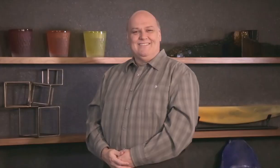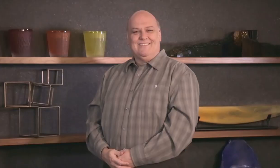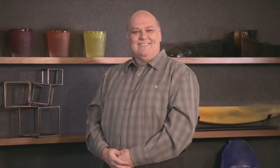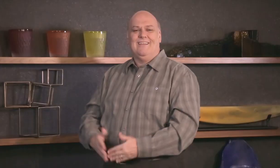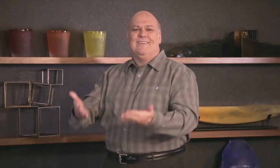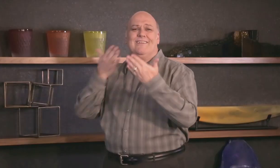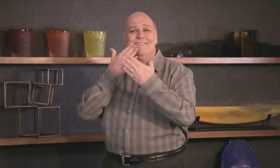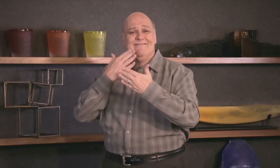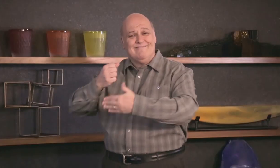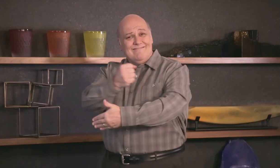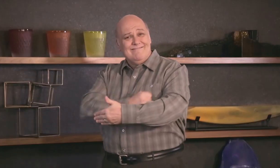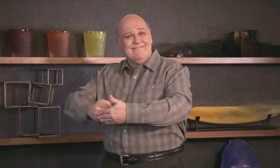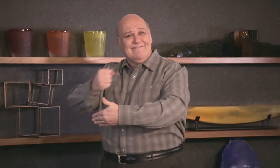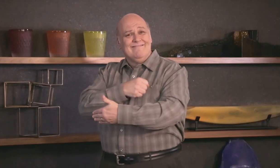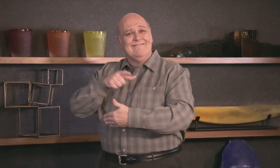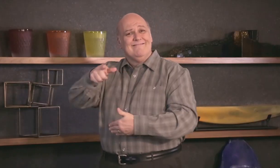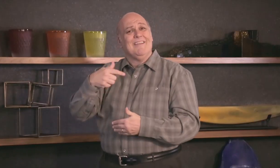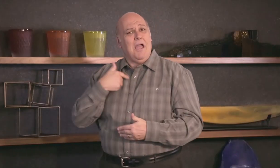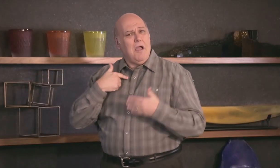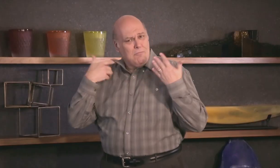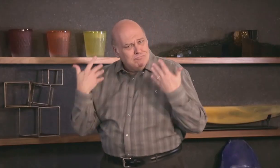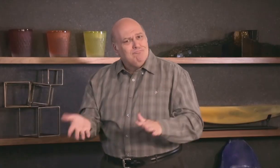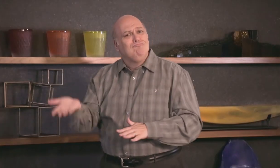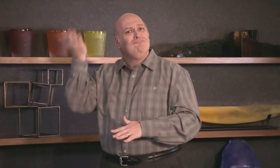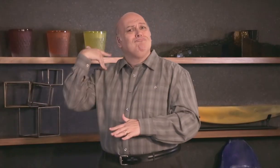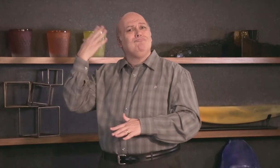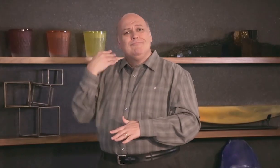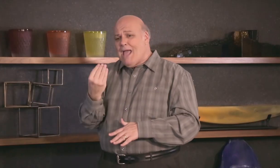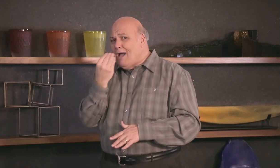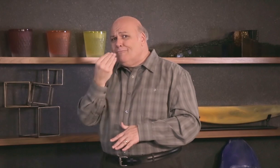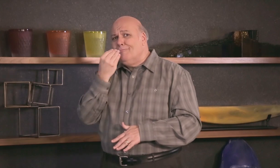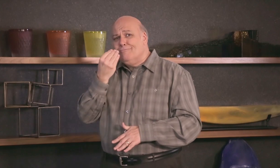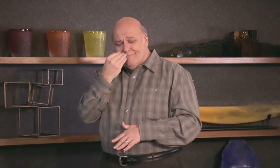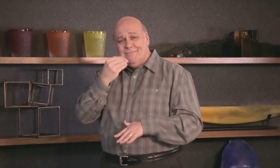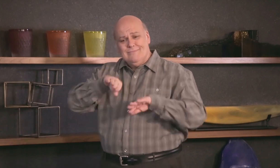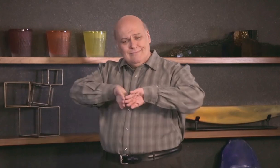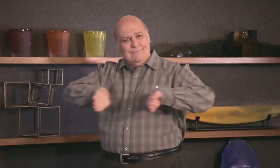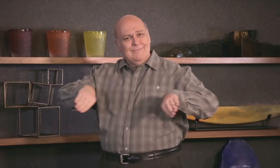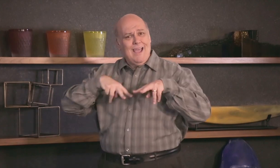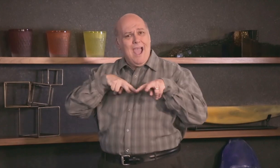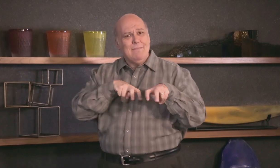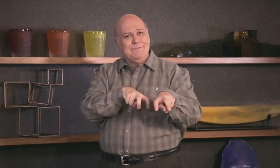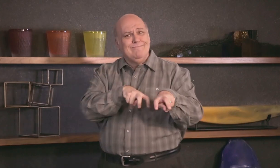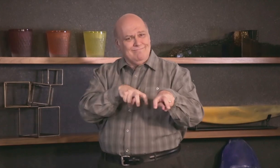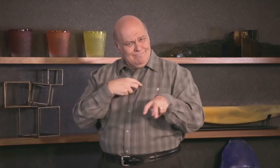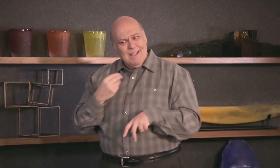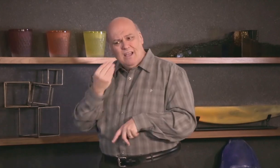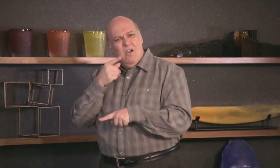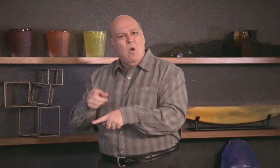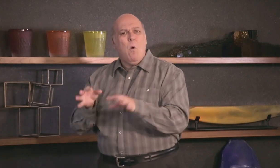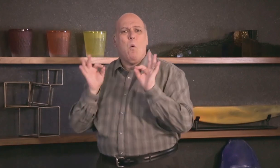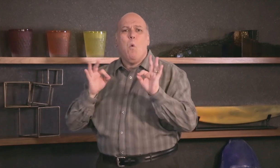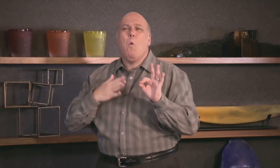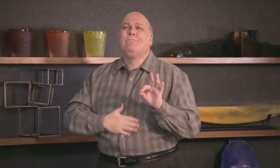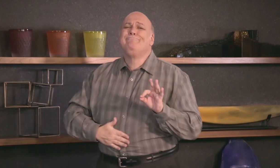Thanks for cooking this dish! I have eaten vegetarian food before, it can be delicious.